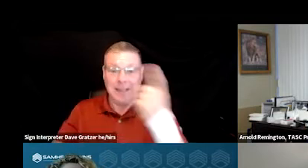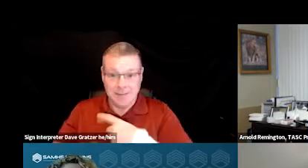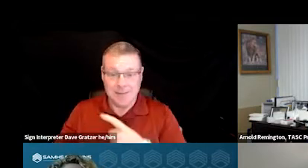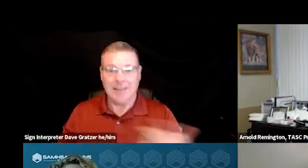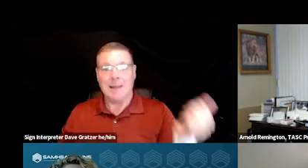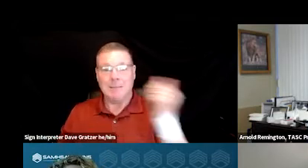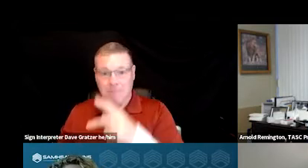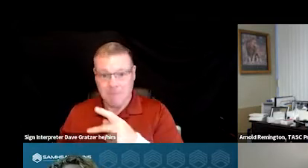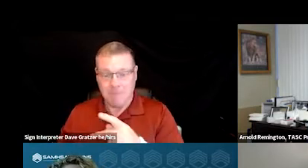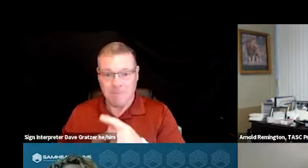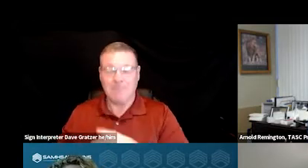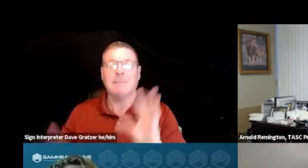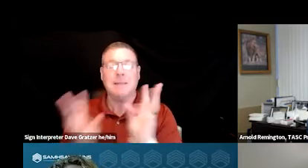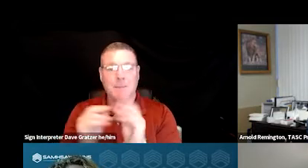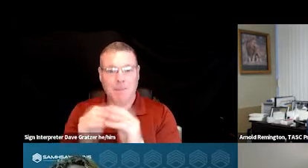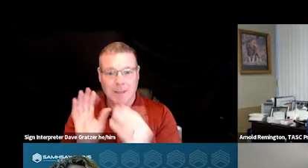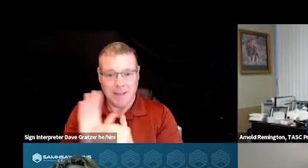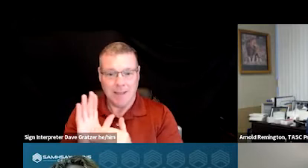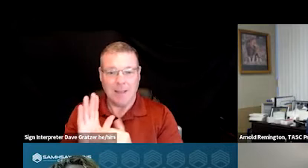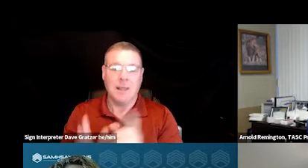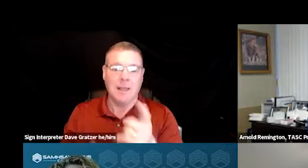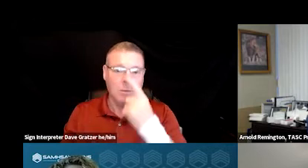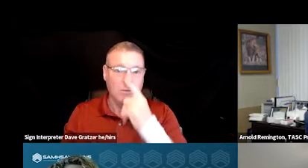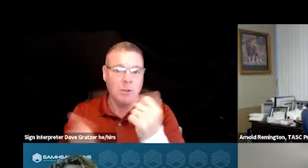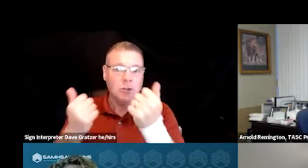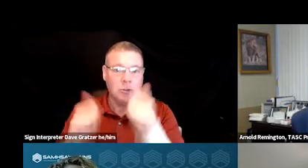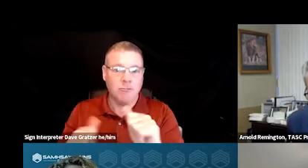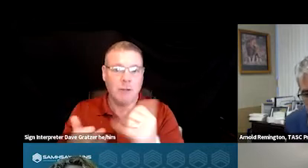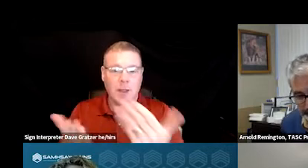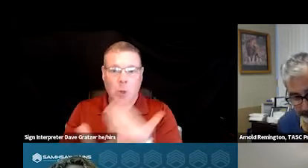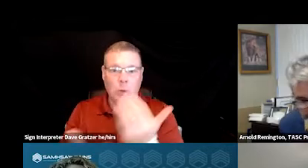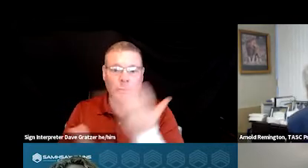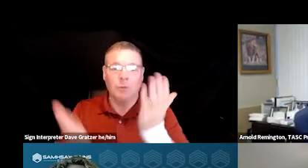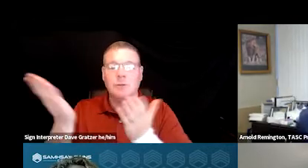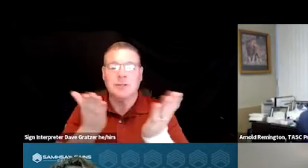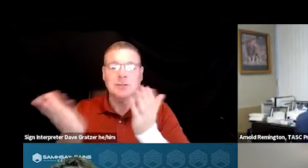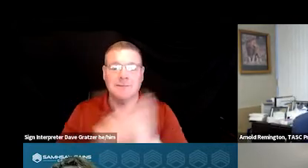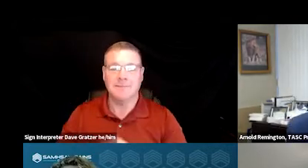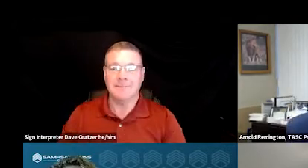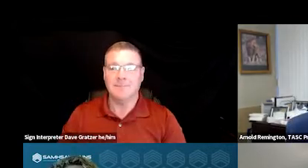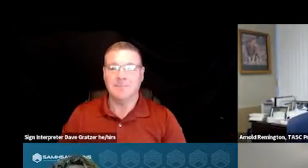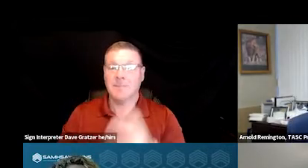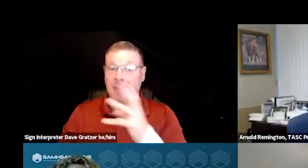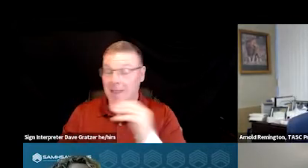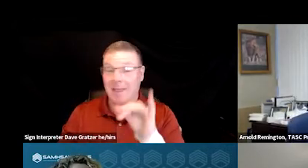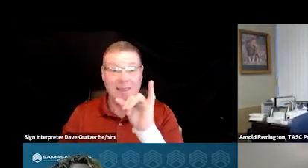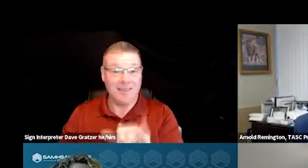met with us again and said he would try our new service and that was really the start of it.